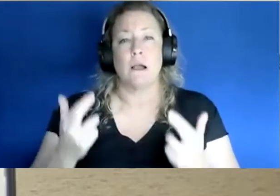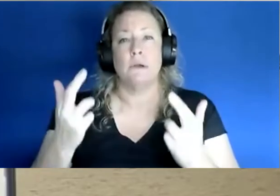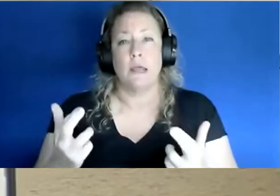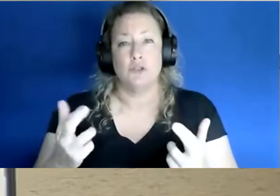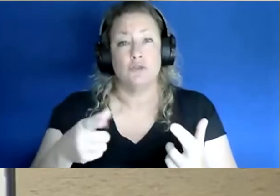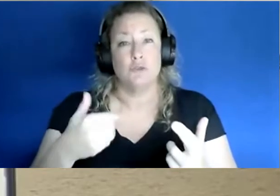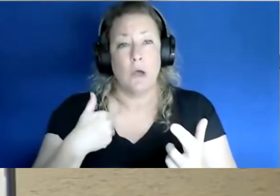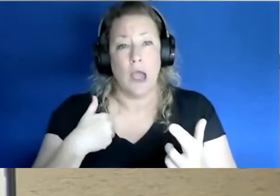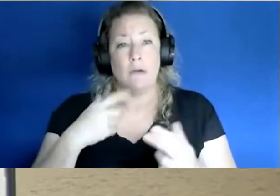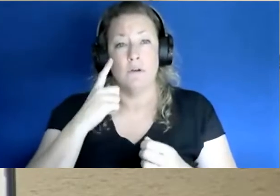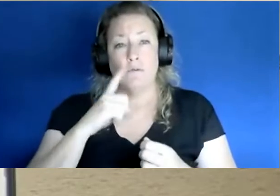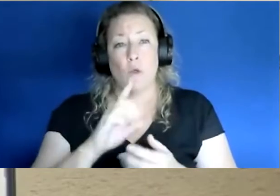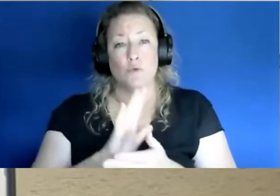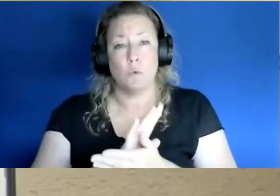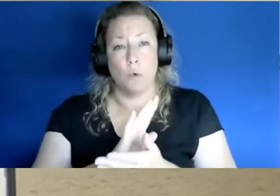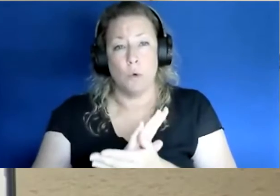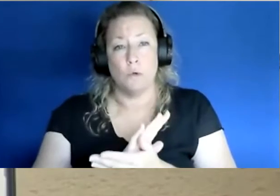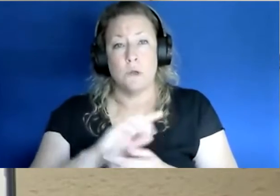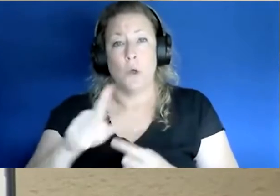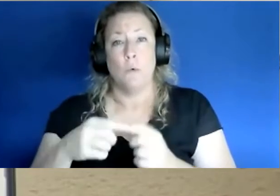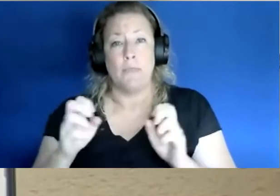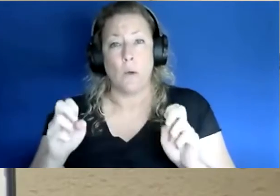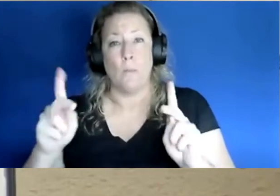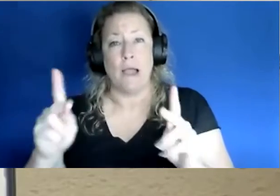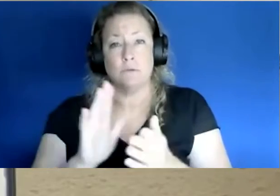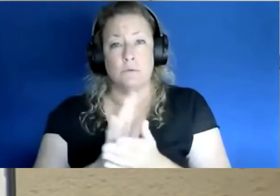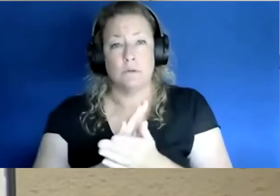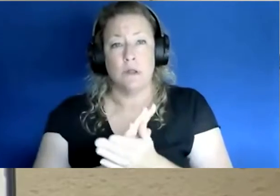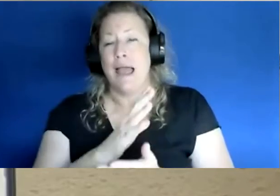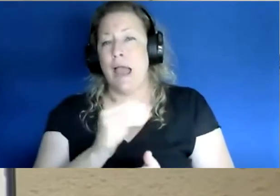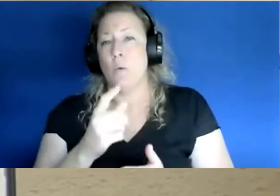have on the schools for when they return to class and what measurements can they take?"